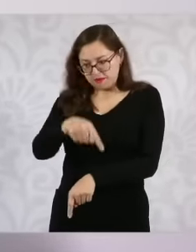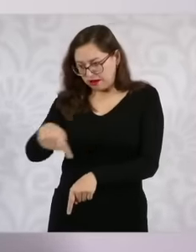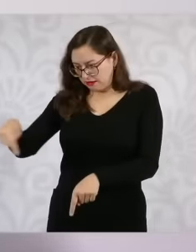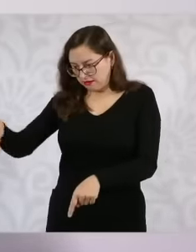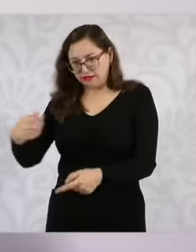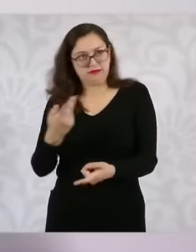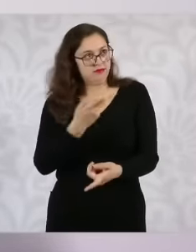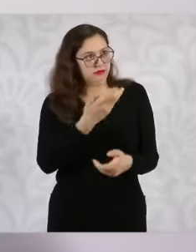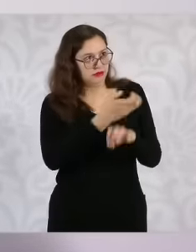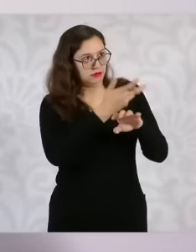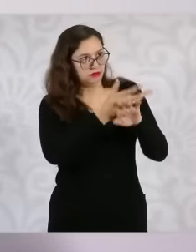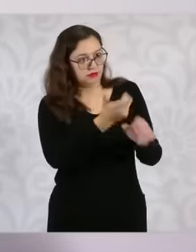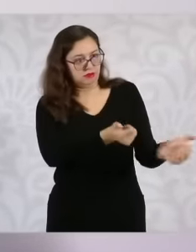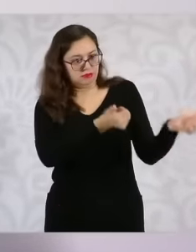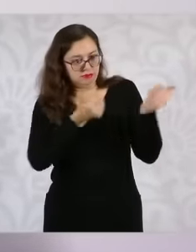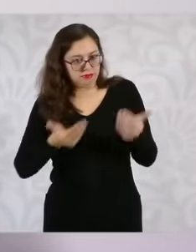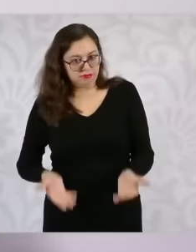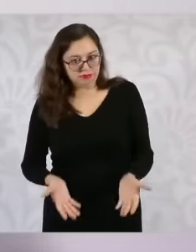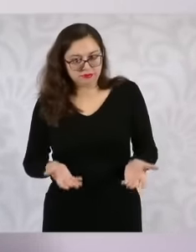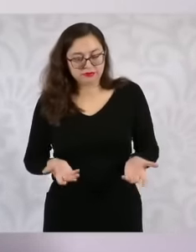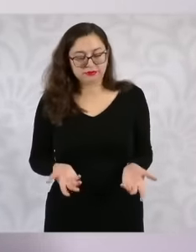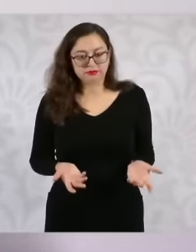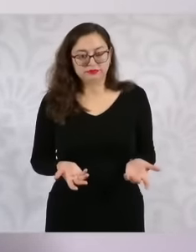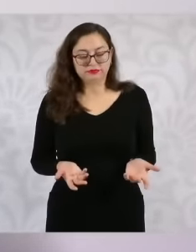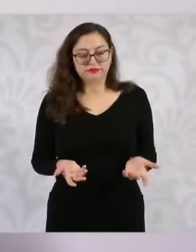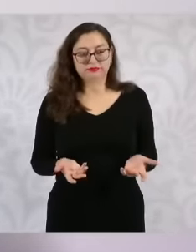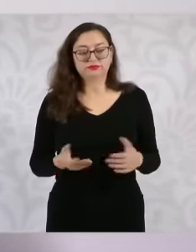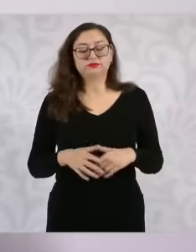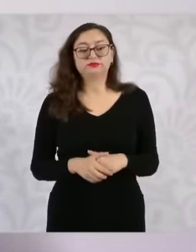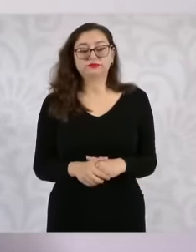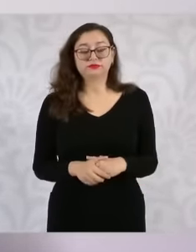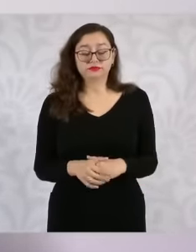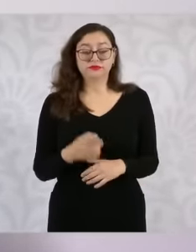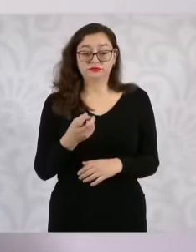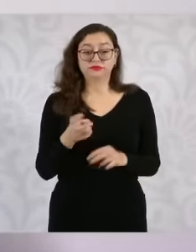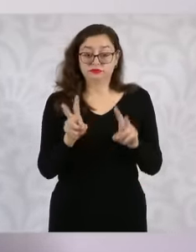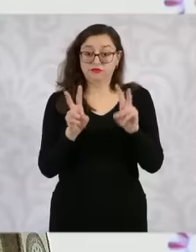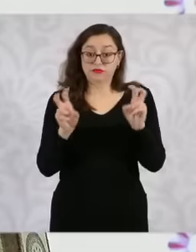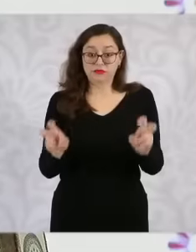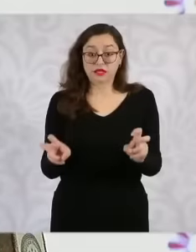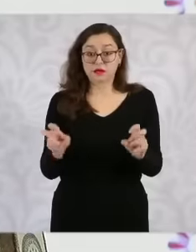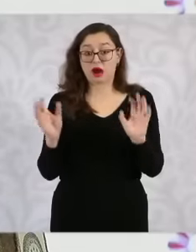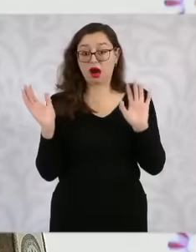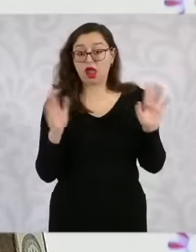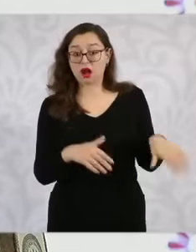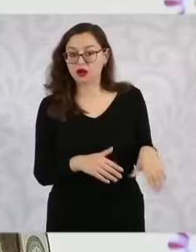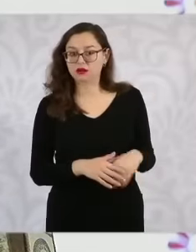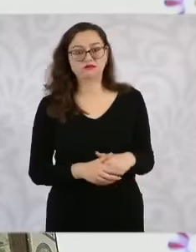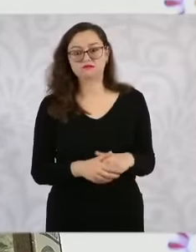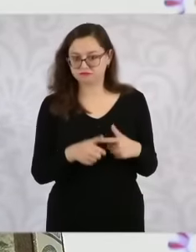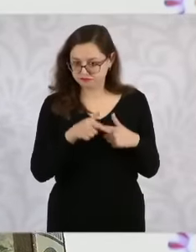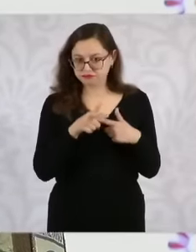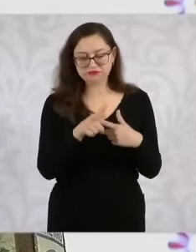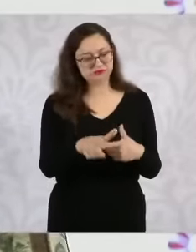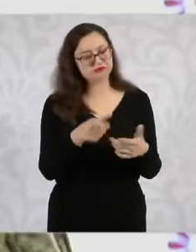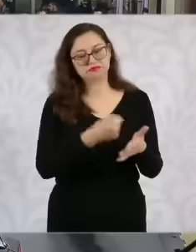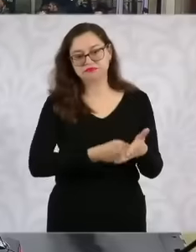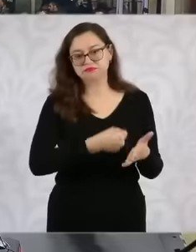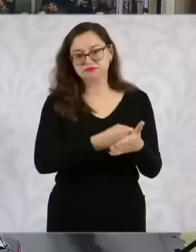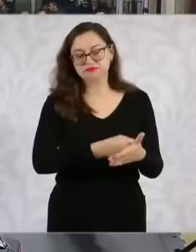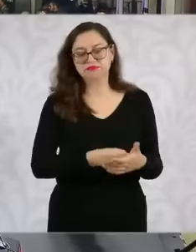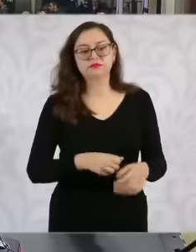security cabinet offices. So that is an issue that cannot be left, it will continue, thank you